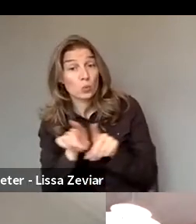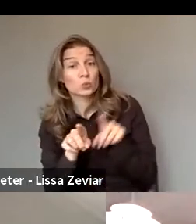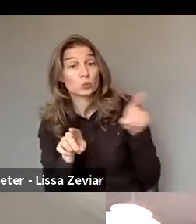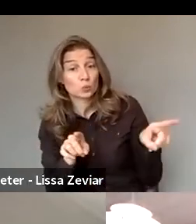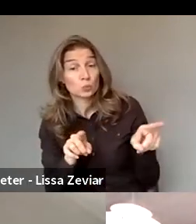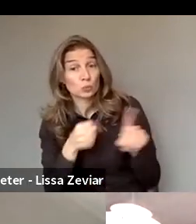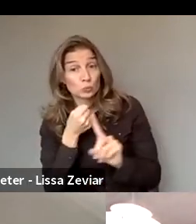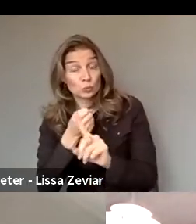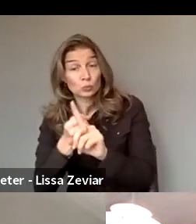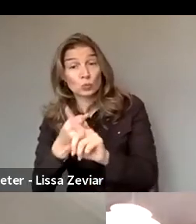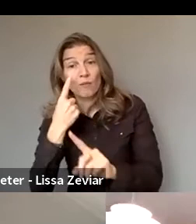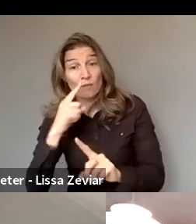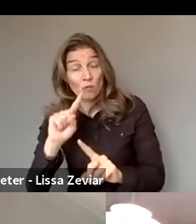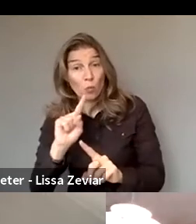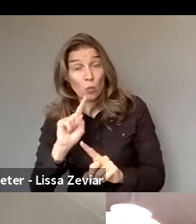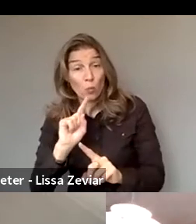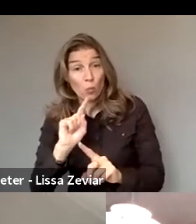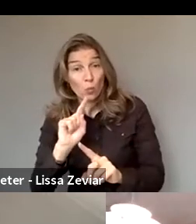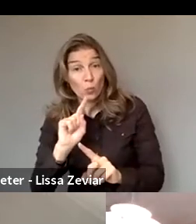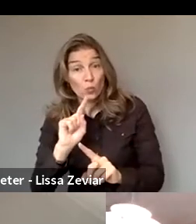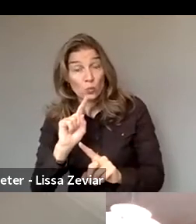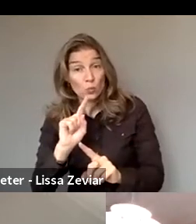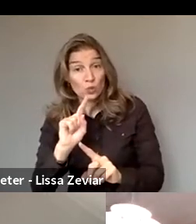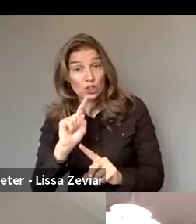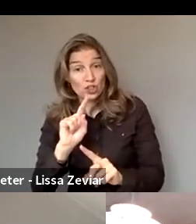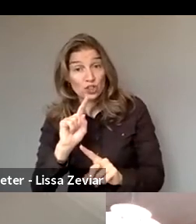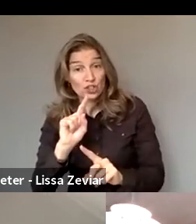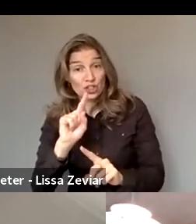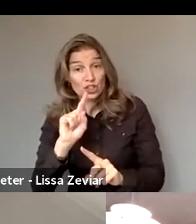and advocating for the implementation for the Gender Equality Strategy.